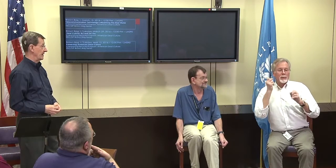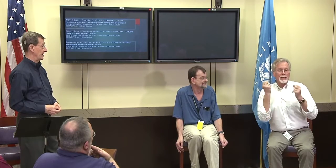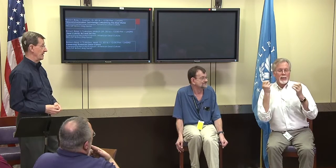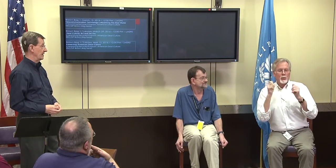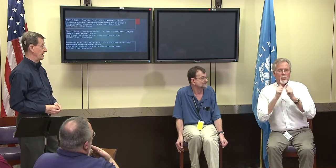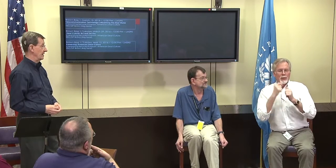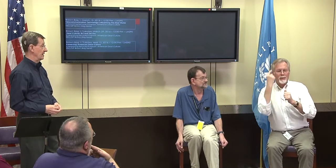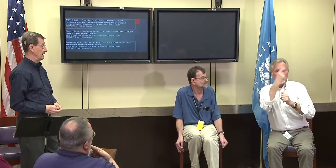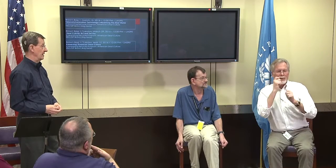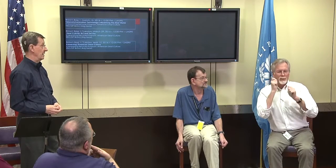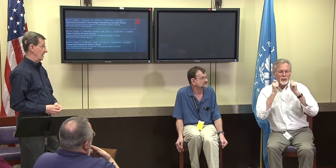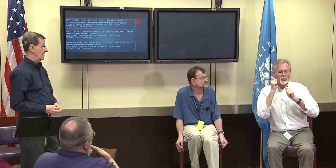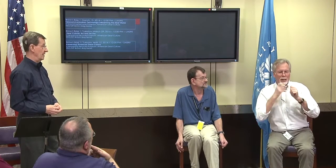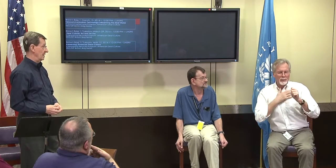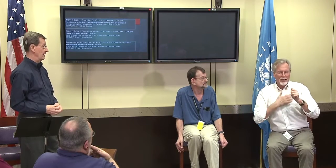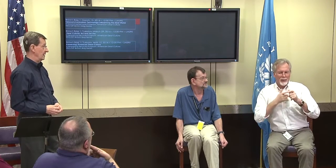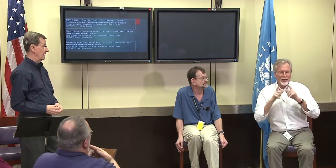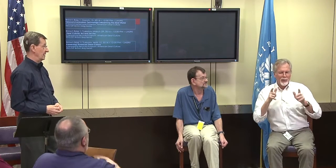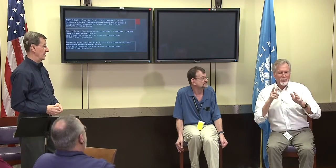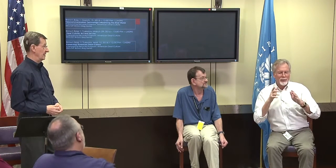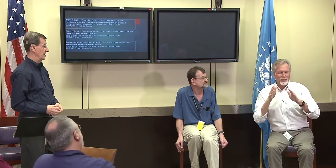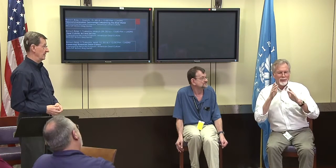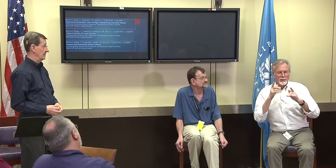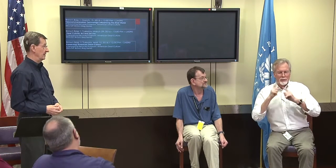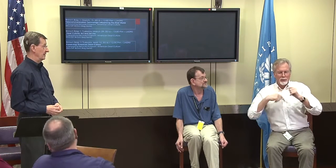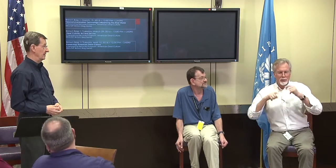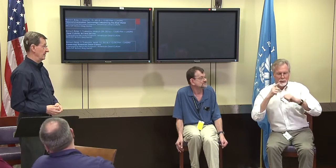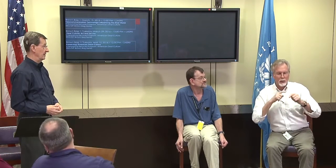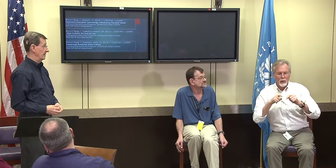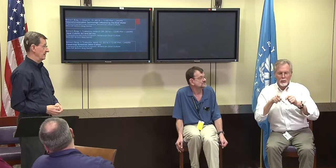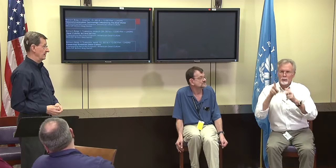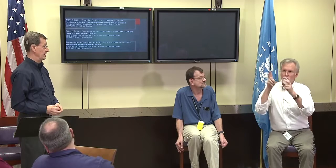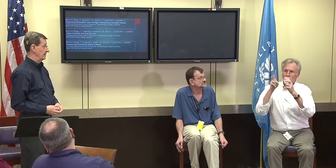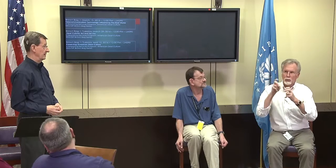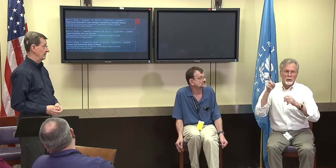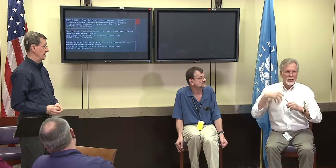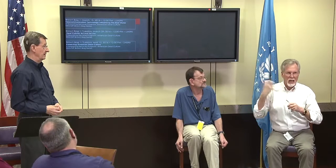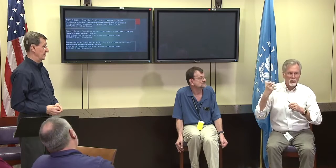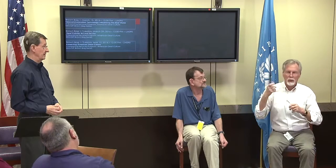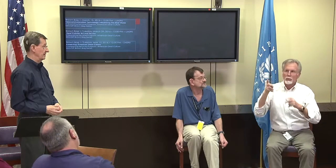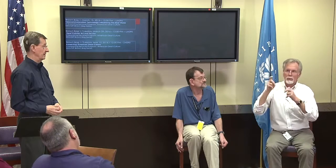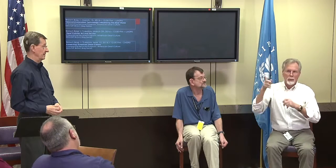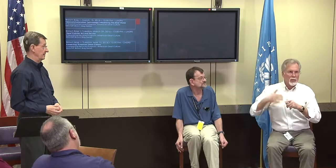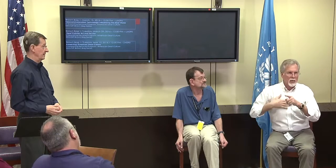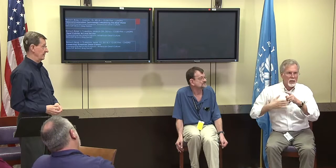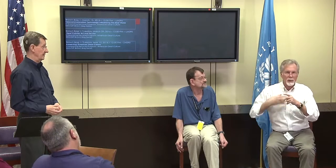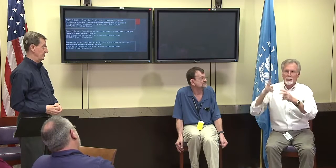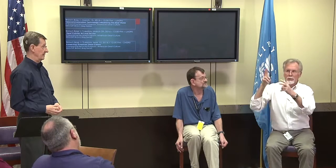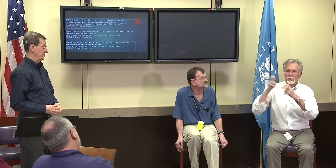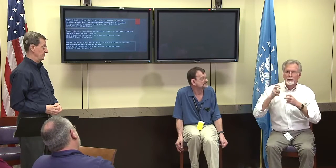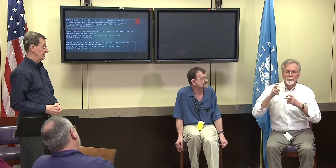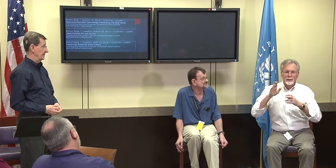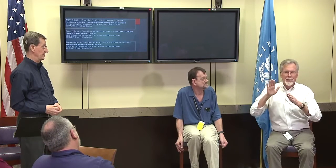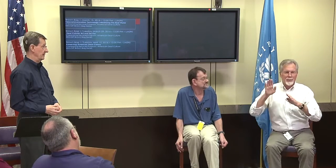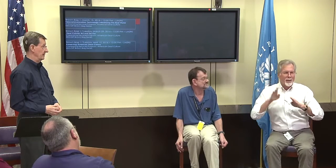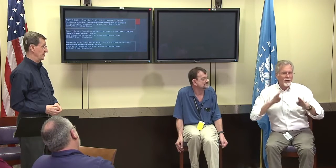but facial expressions, body language, all that sort of stuff would be lost in the translation